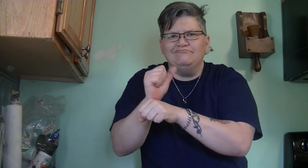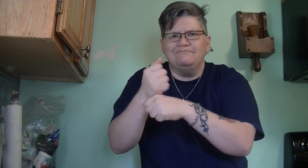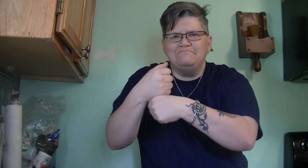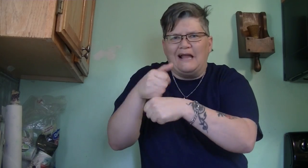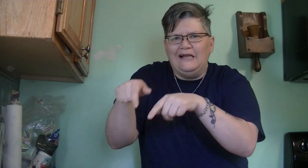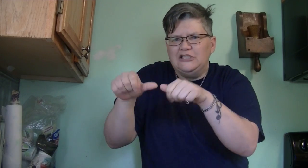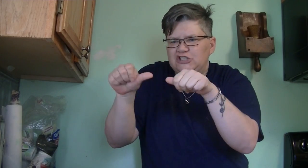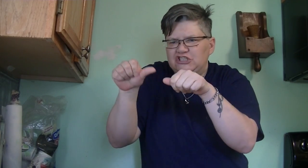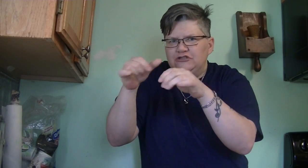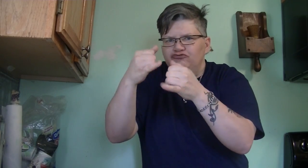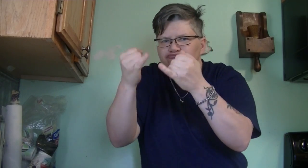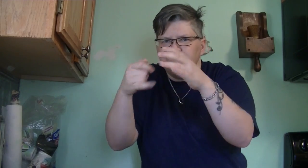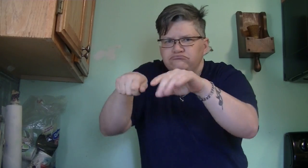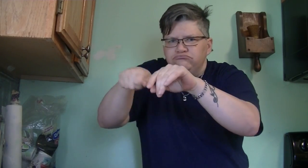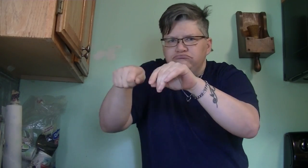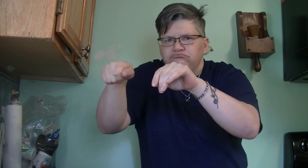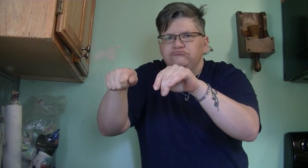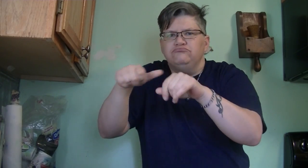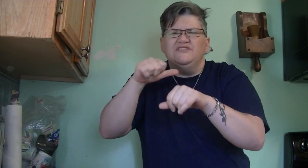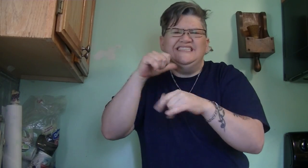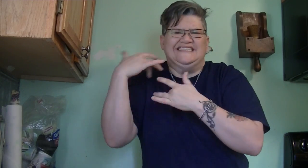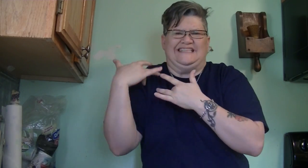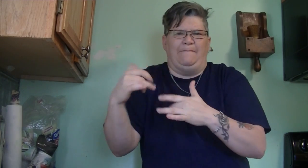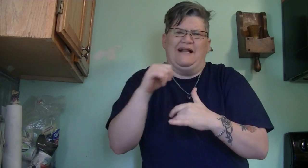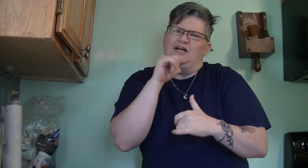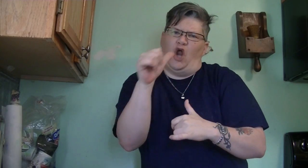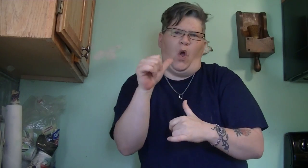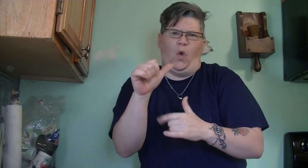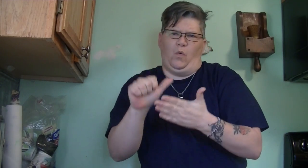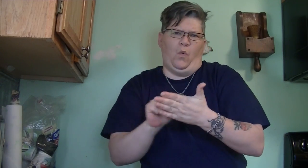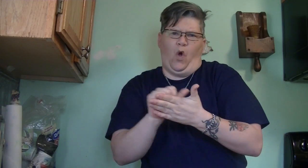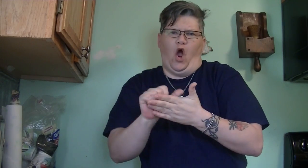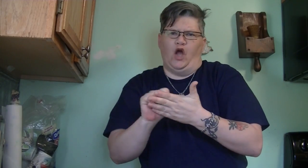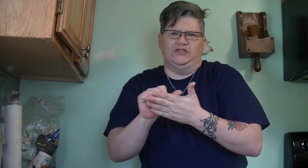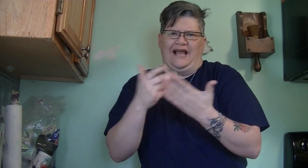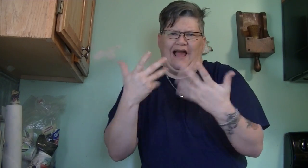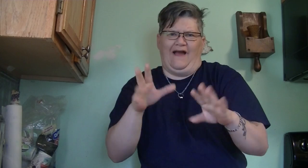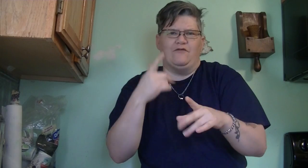That's how they make these atomizers They don't typically wash them afterwards